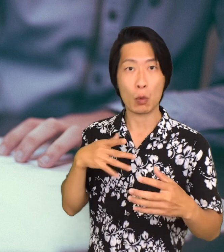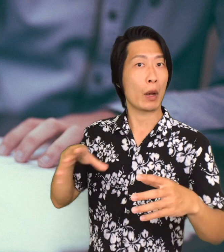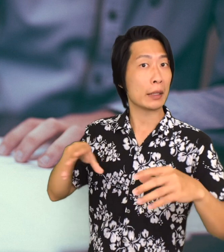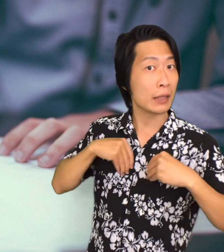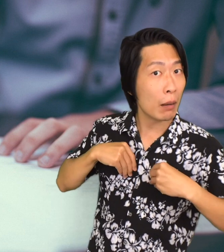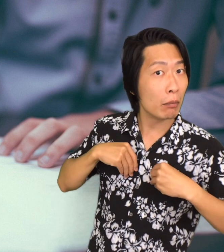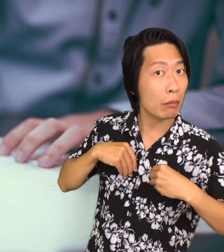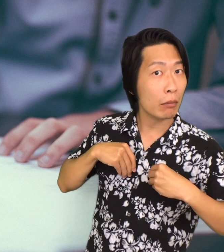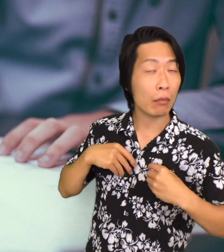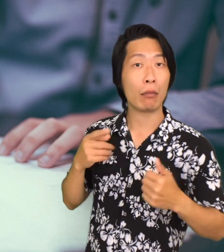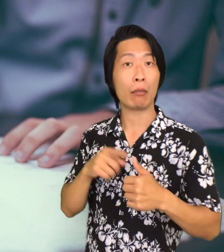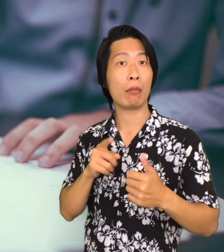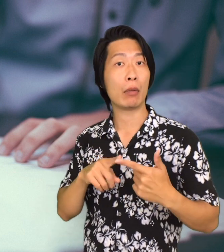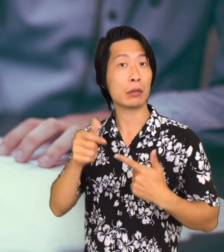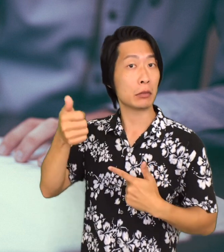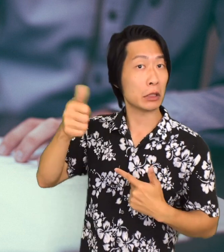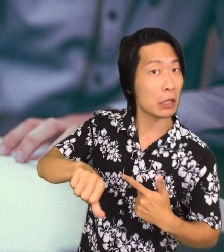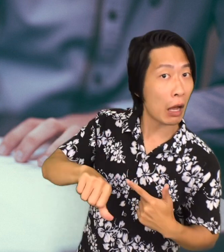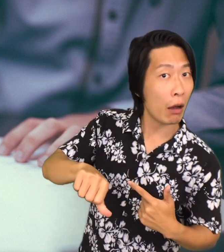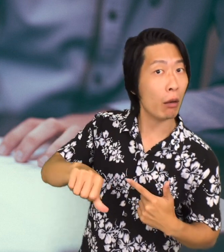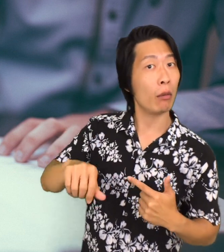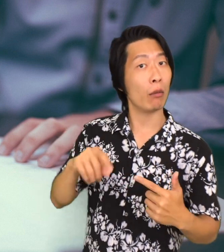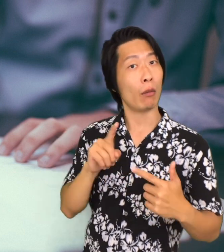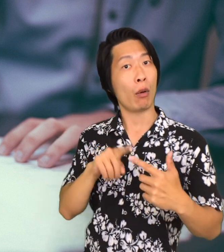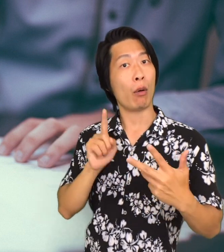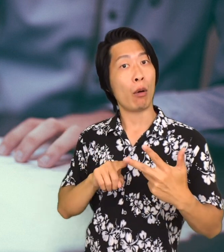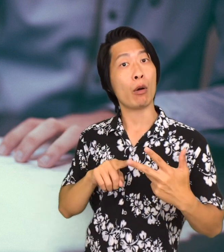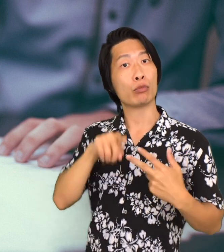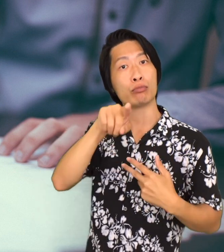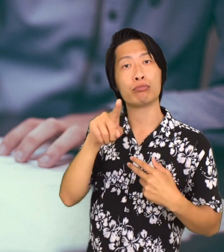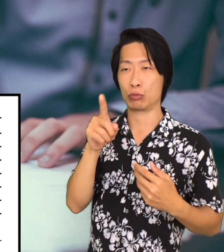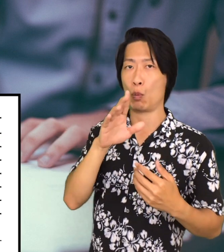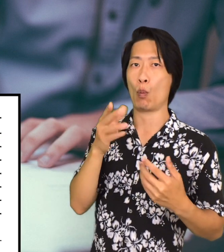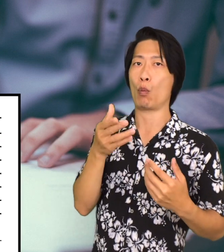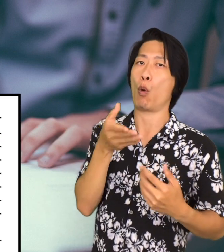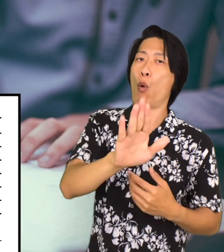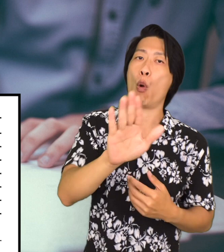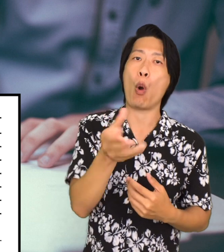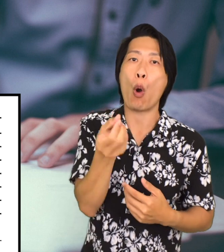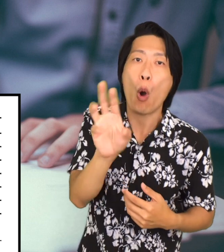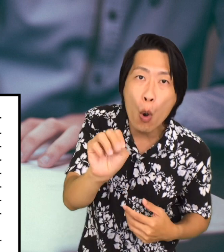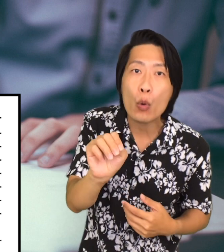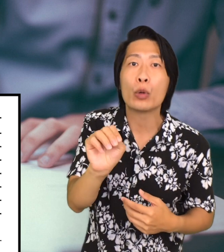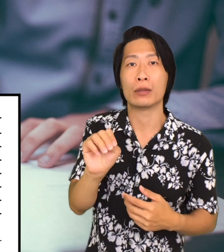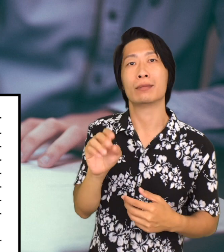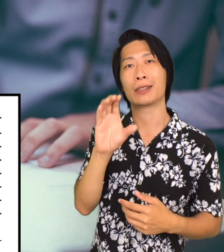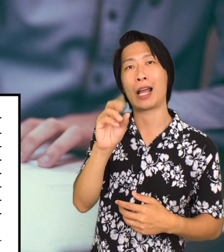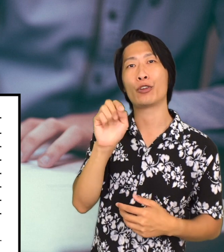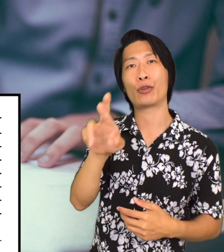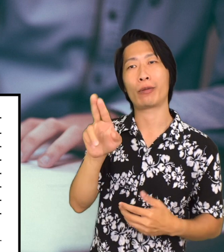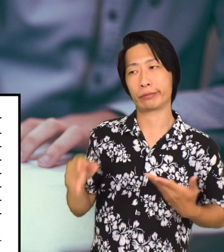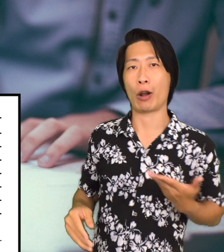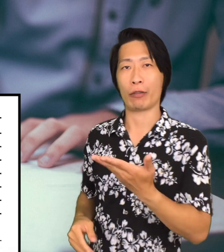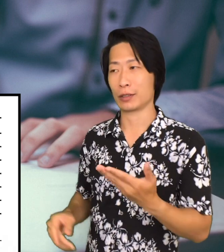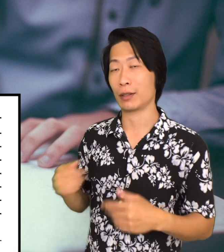whether or not you want to accept, deny the counter offer, or submit your own counter offer.